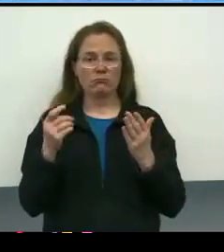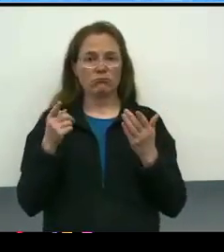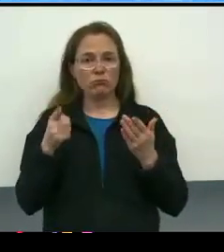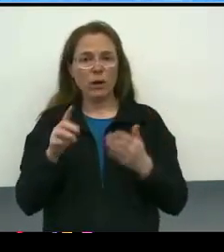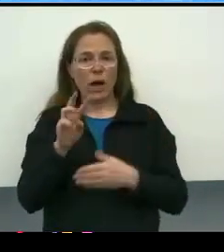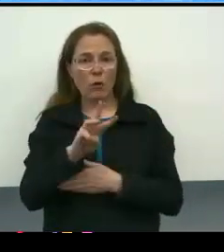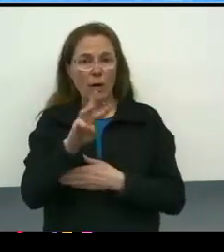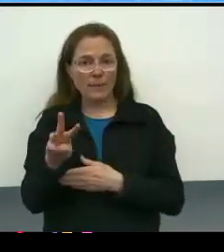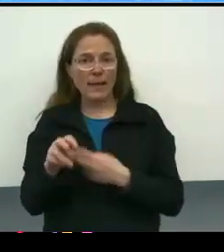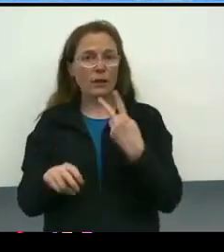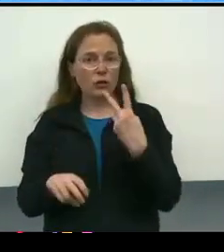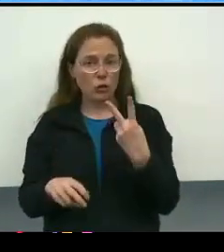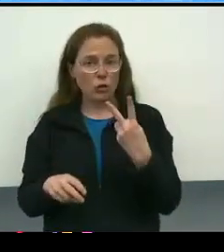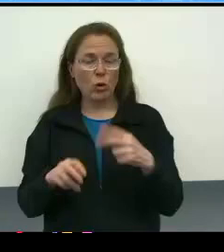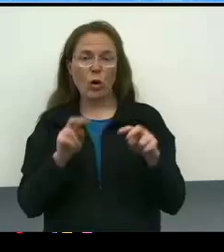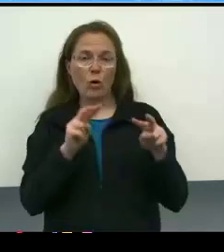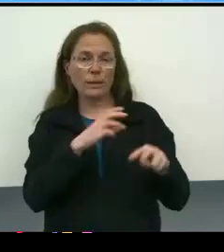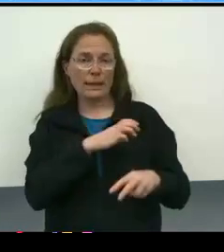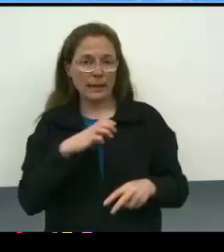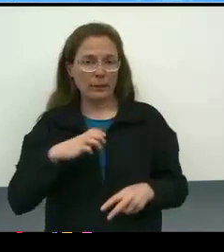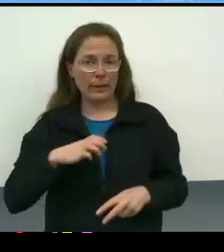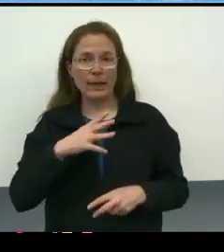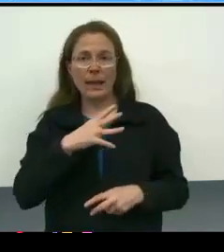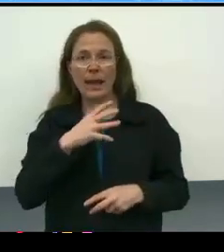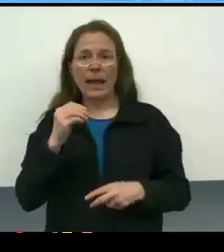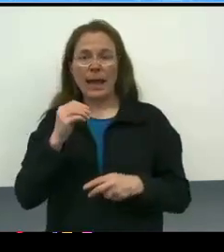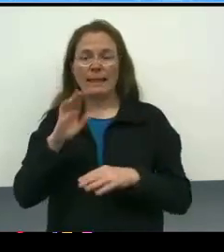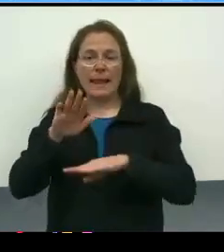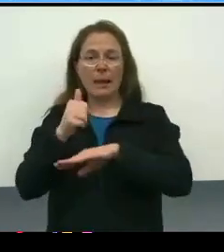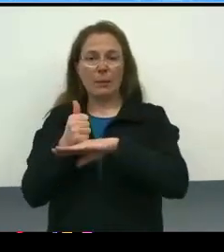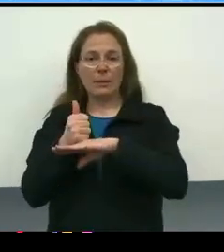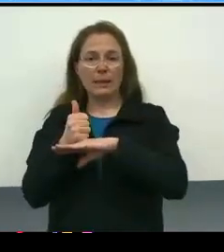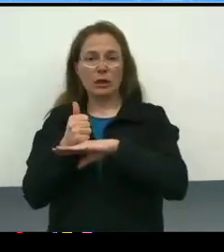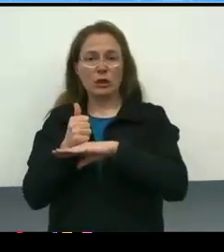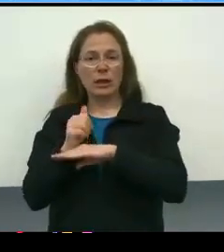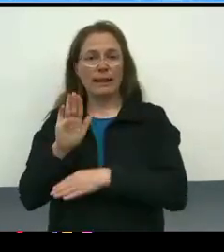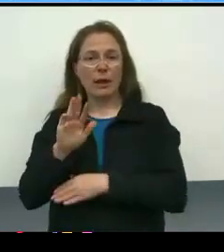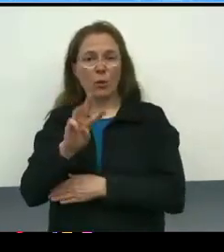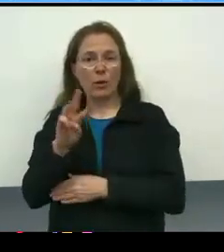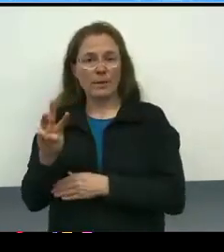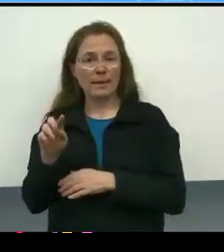the two websites, we have an oversight committee website, and we have an implementation website